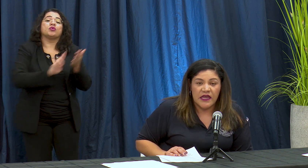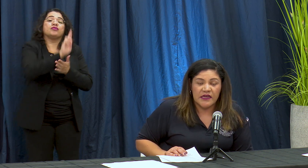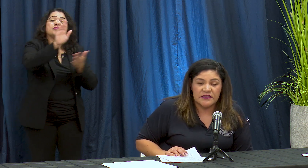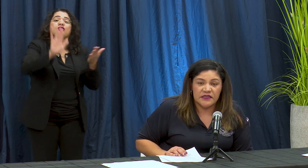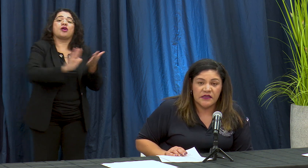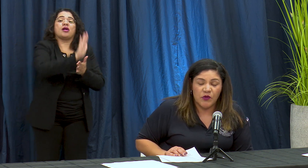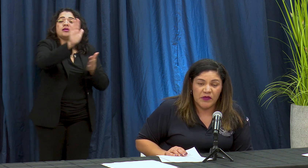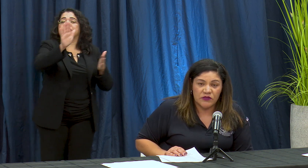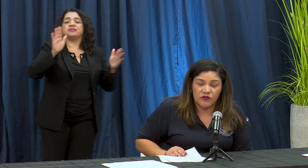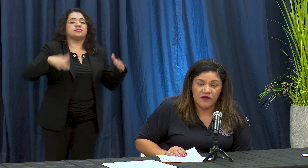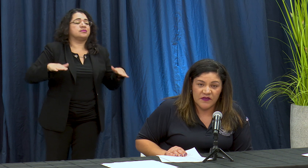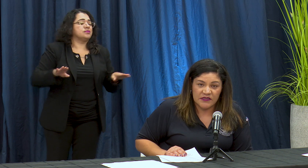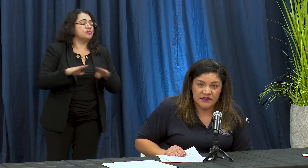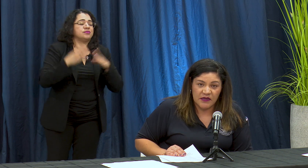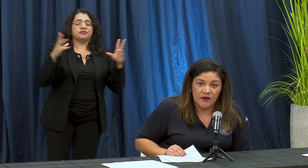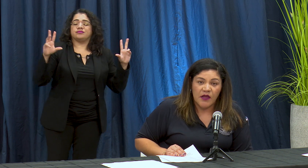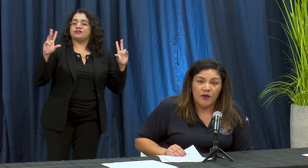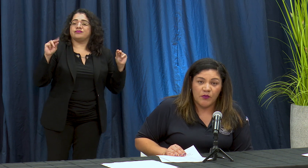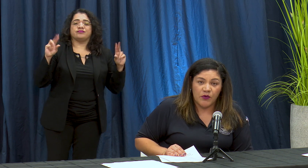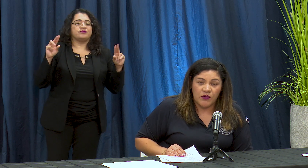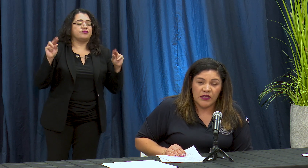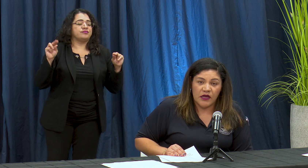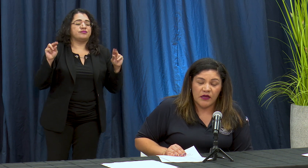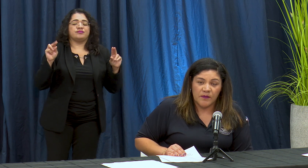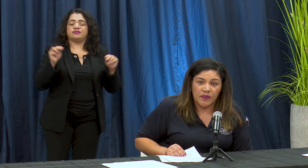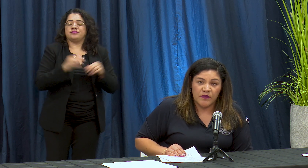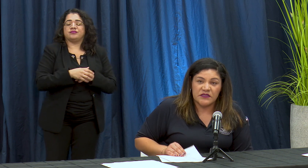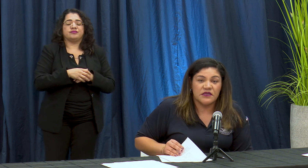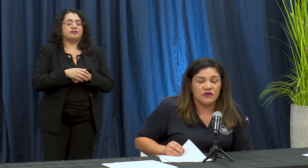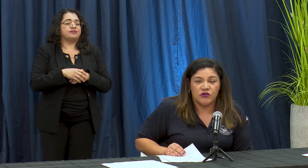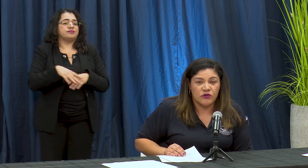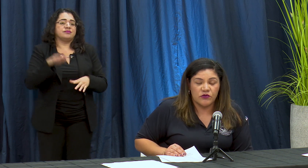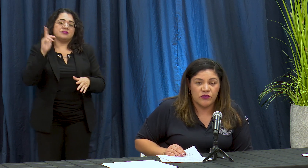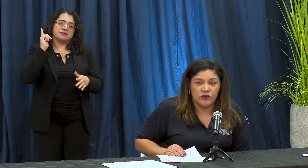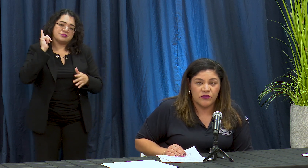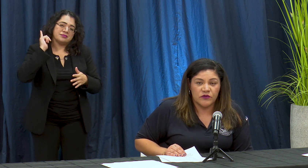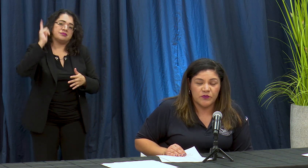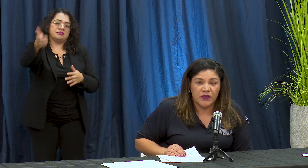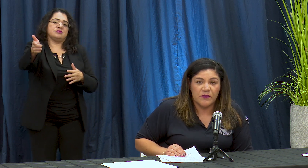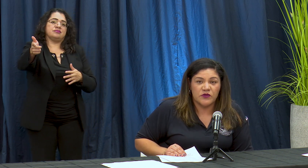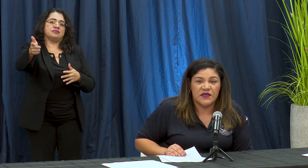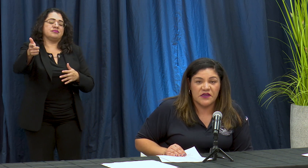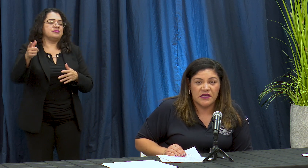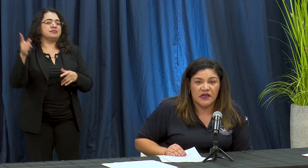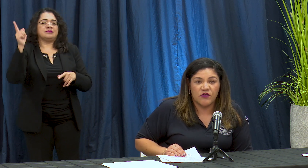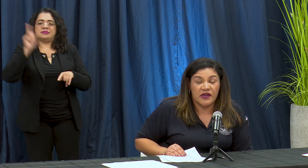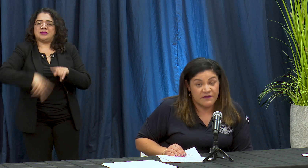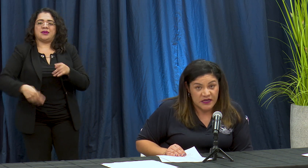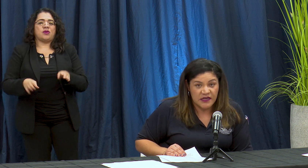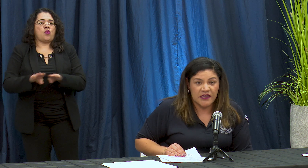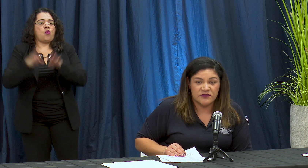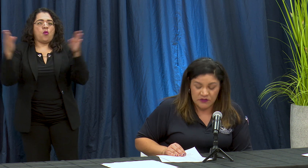este momento todavía stan poor decir no no puede MOS abrir or a abrir esos